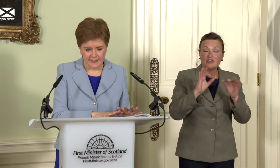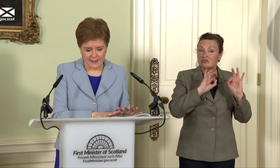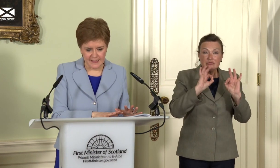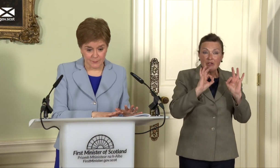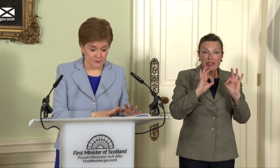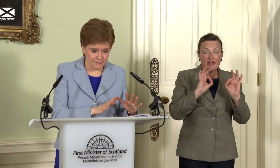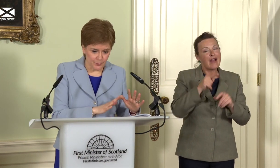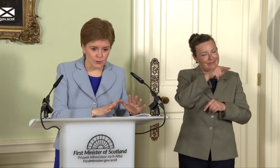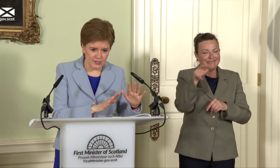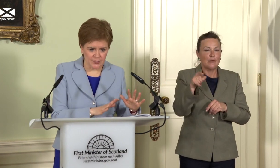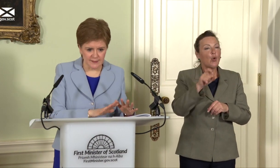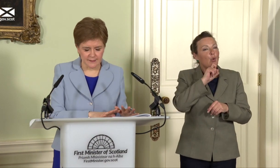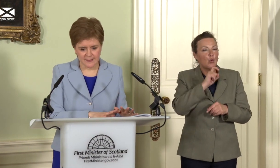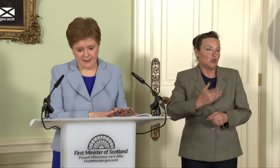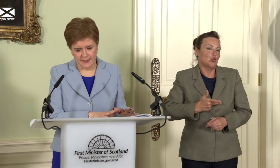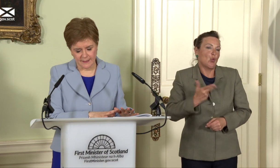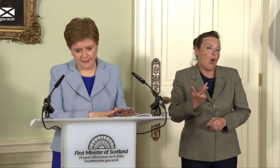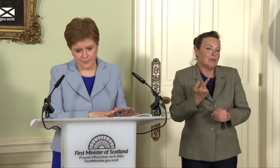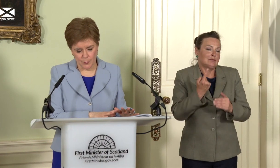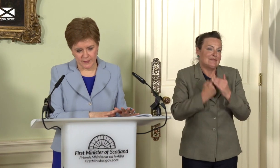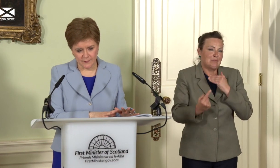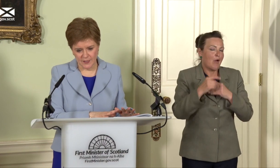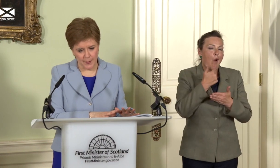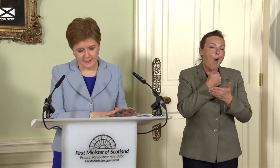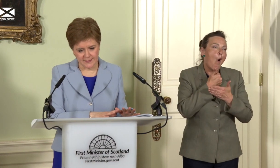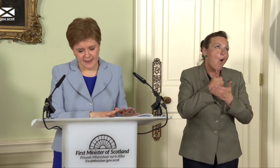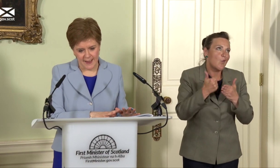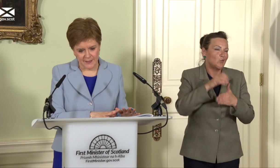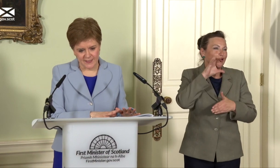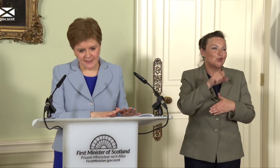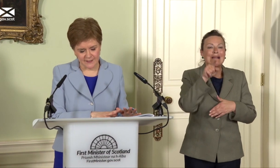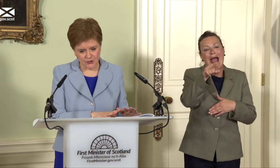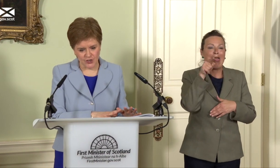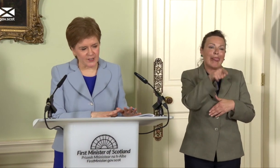in terms of politicians and opponents of independence, they say it is a distraction,